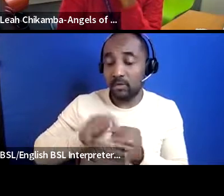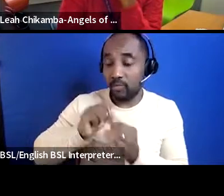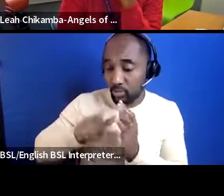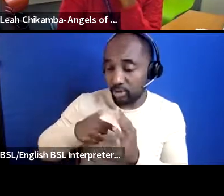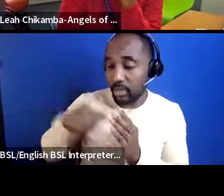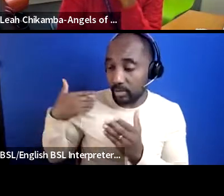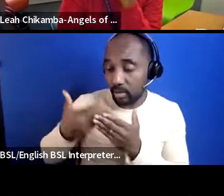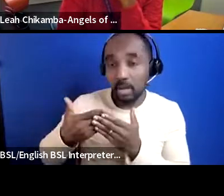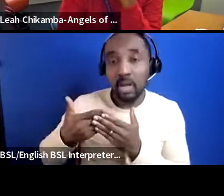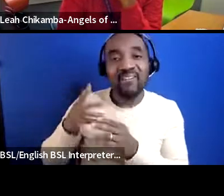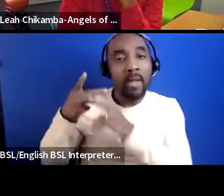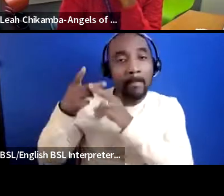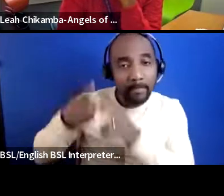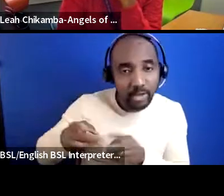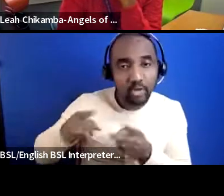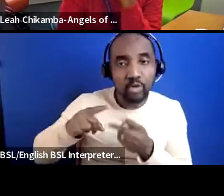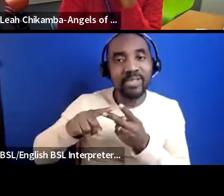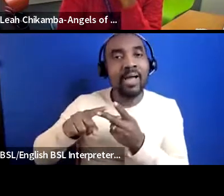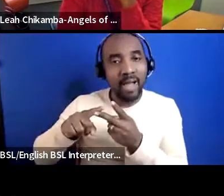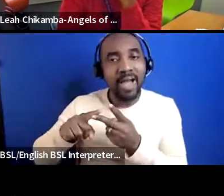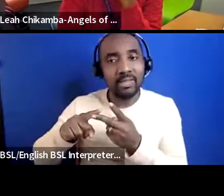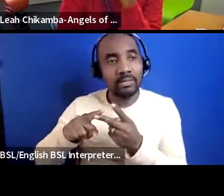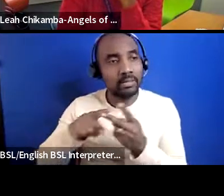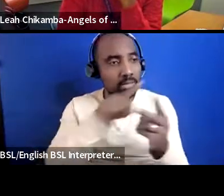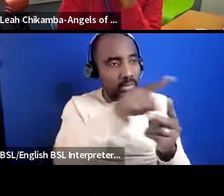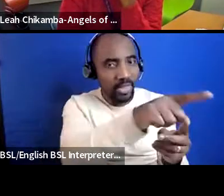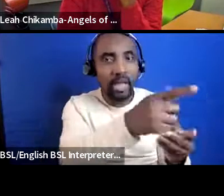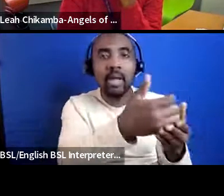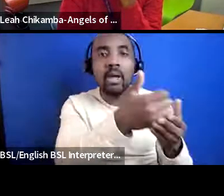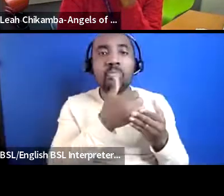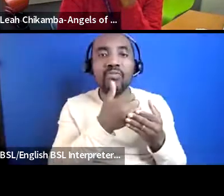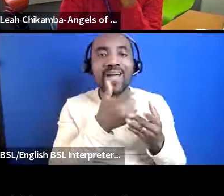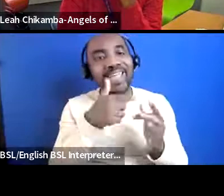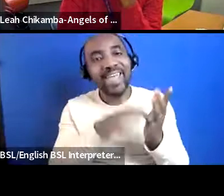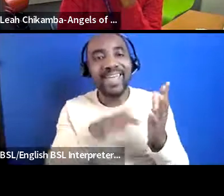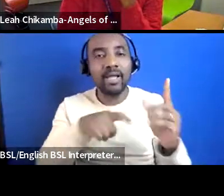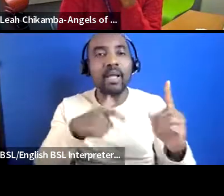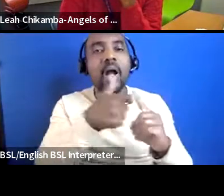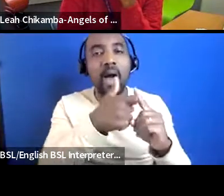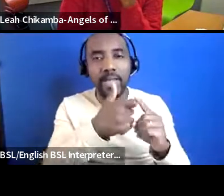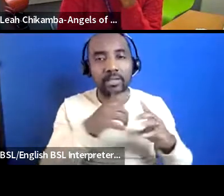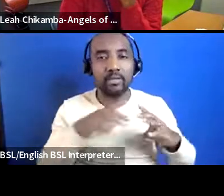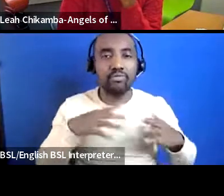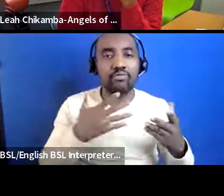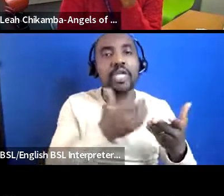in-kind support from from the belgrade so that's been a really a really positive relationship